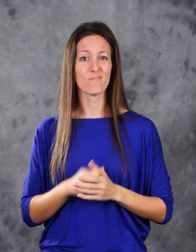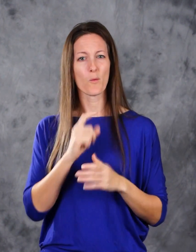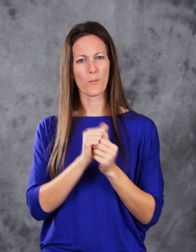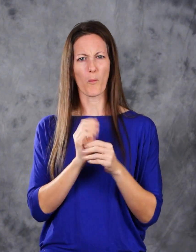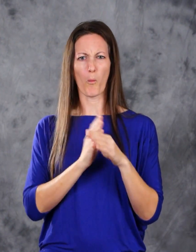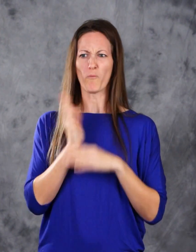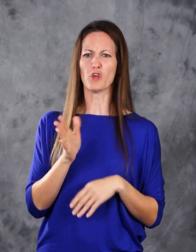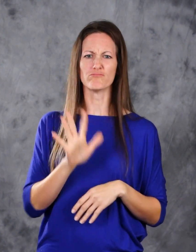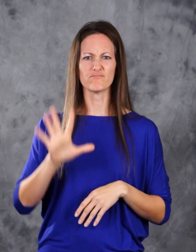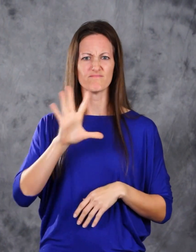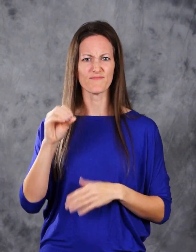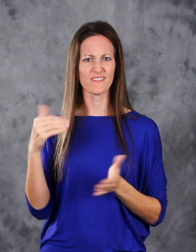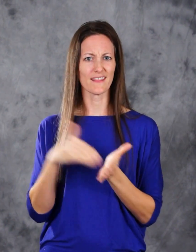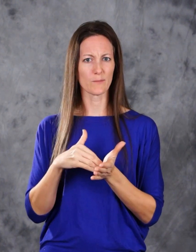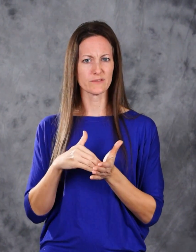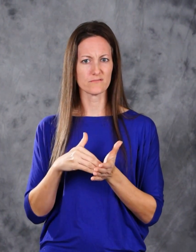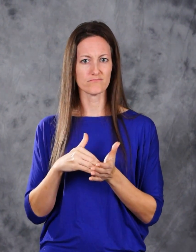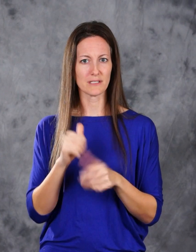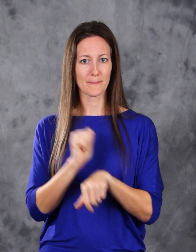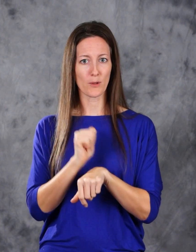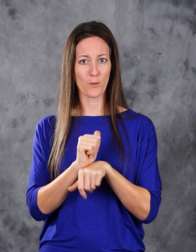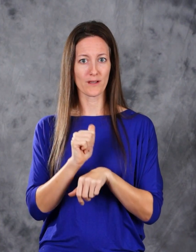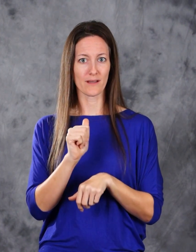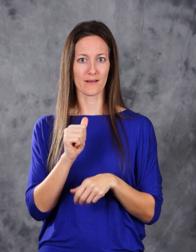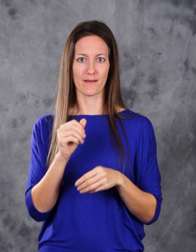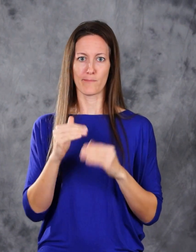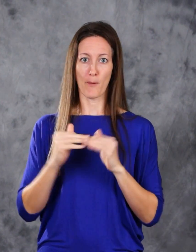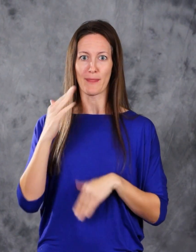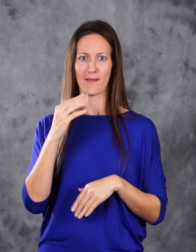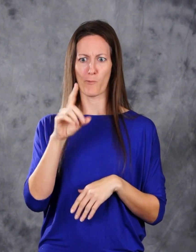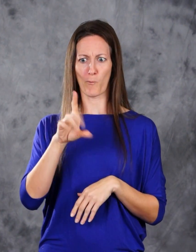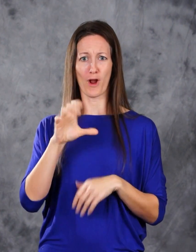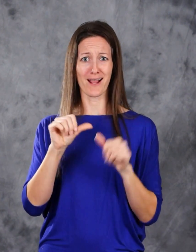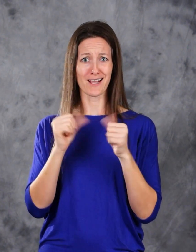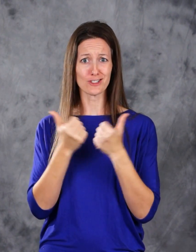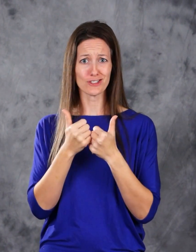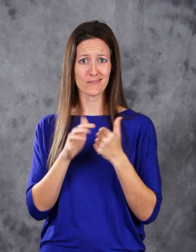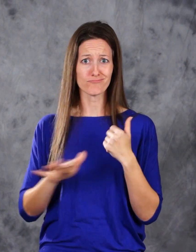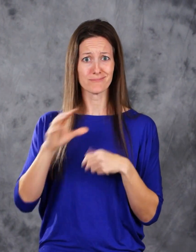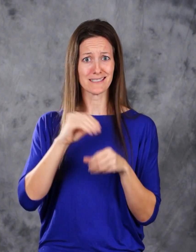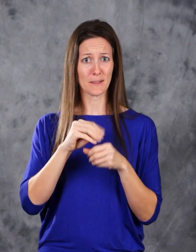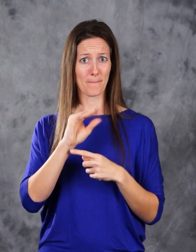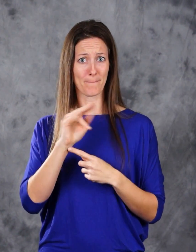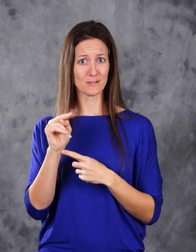With over fifty thousand employees at more than one hundred agencies,